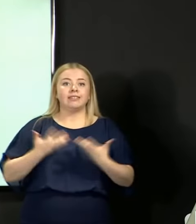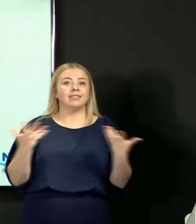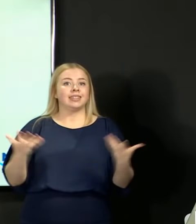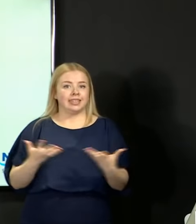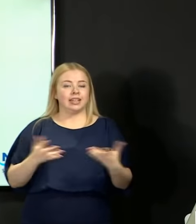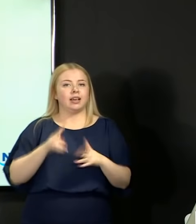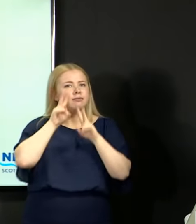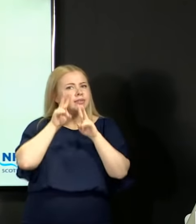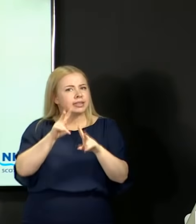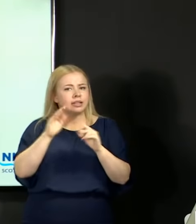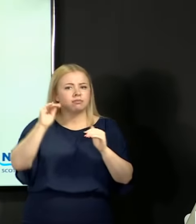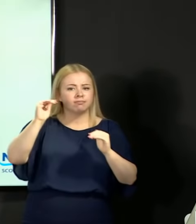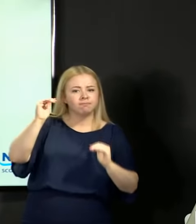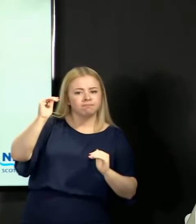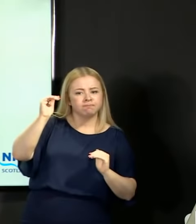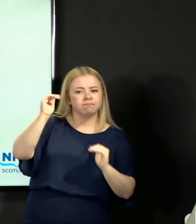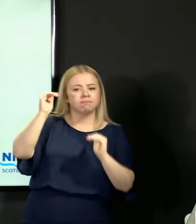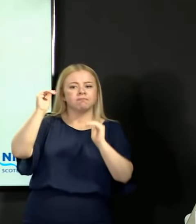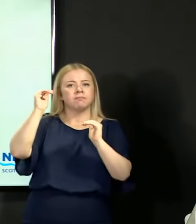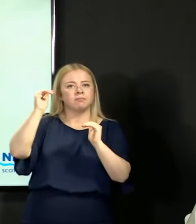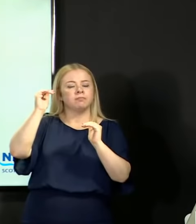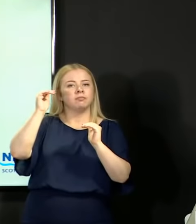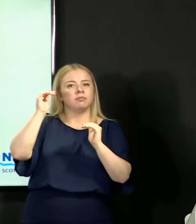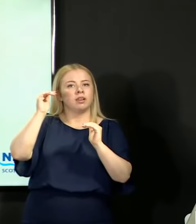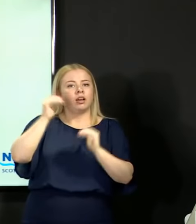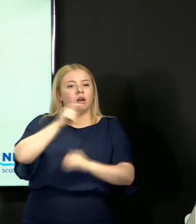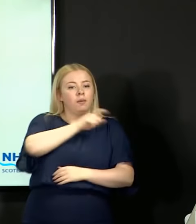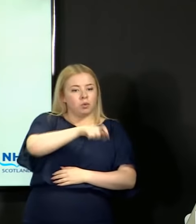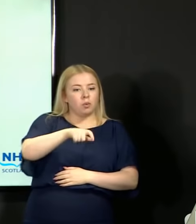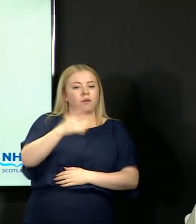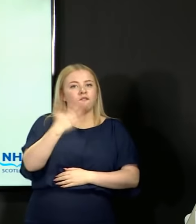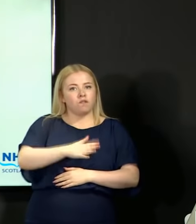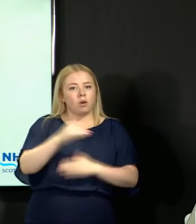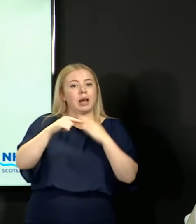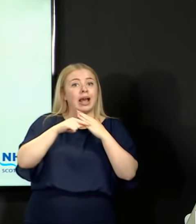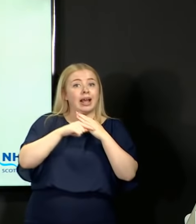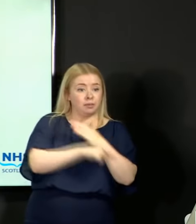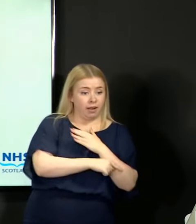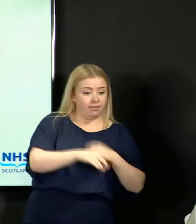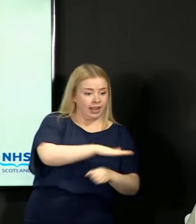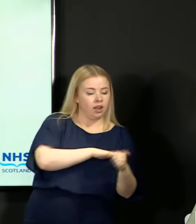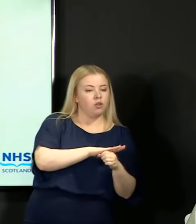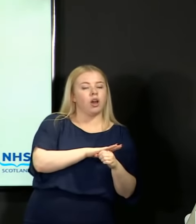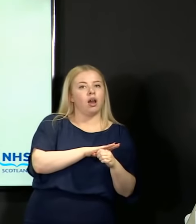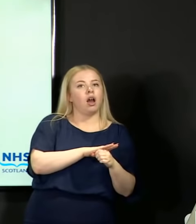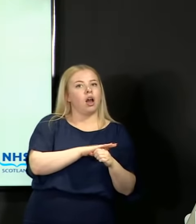a narrowing of the gap between pupils from the most deprived to the least deprived groupings,